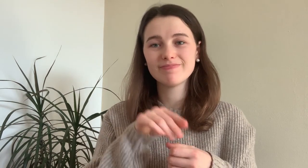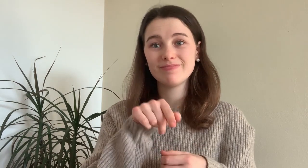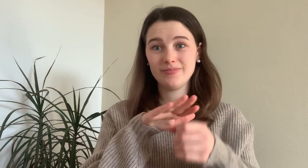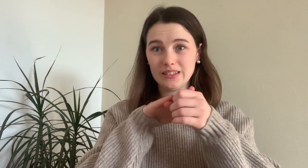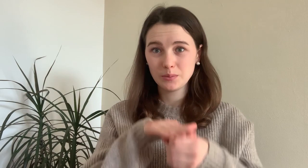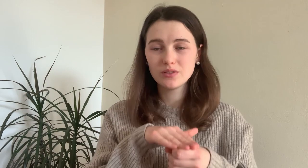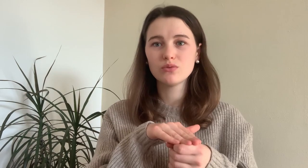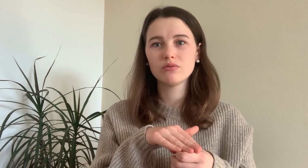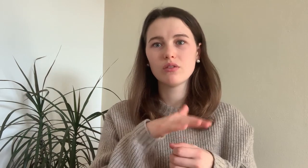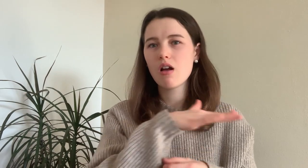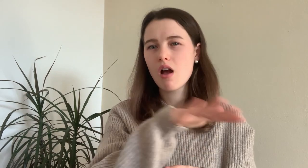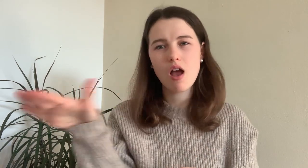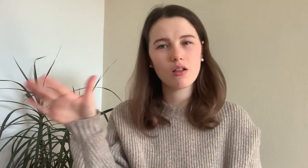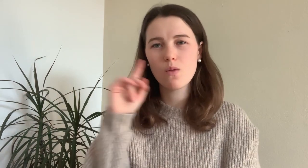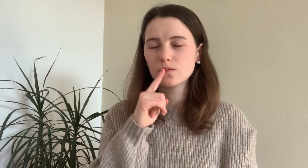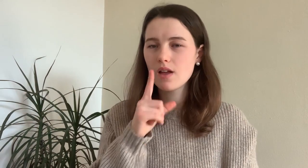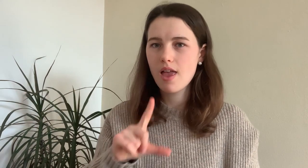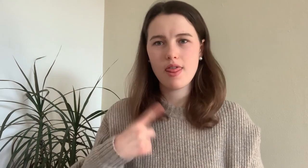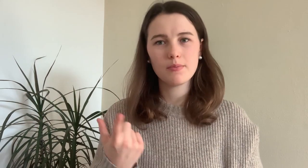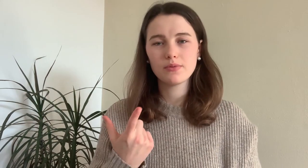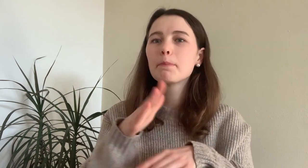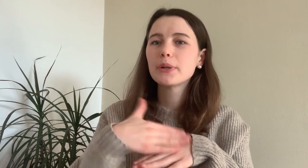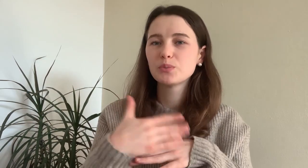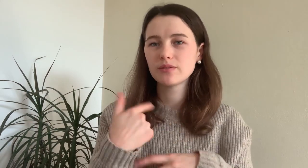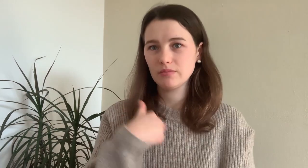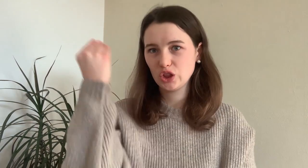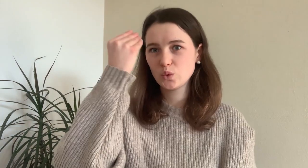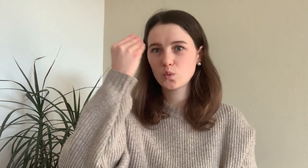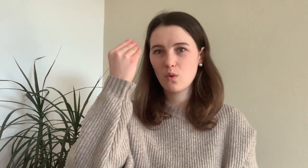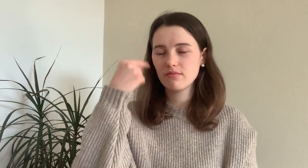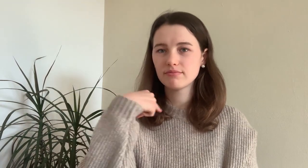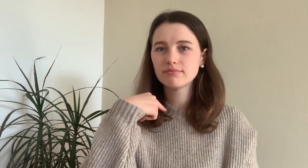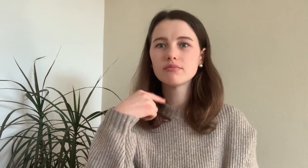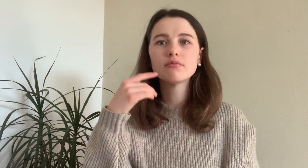Every deaf person experiences it. For example when I was in school...